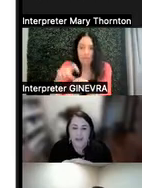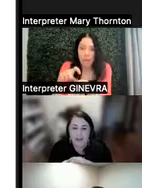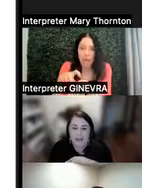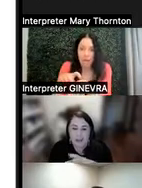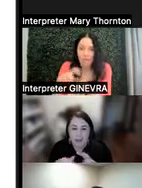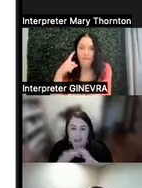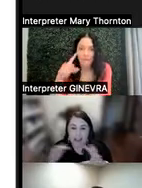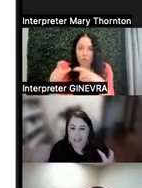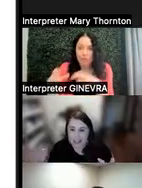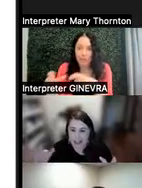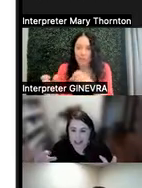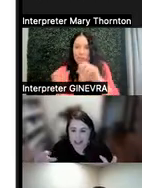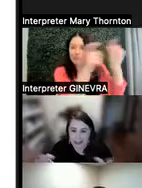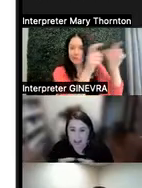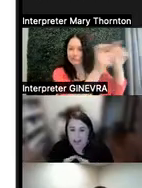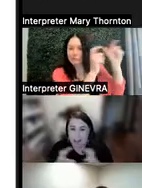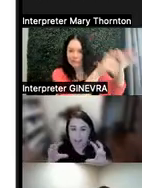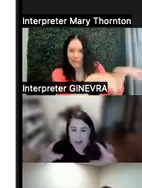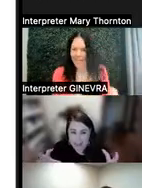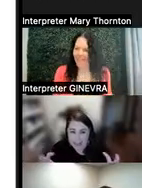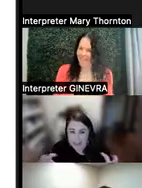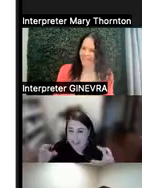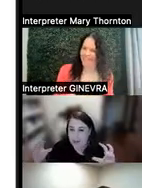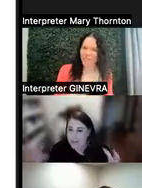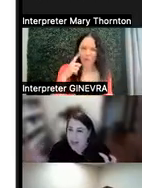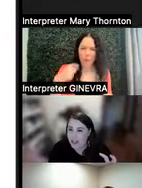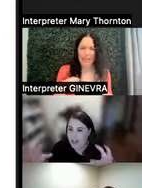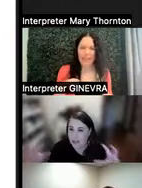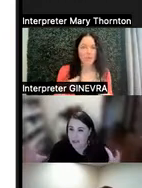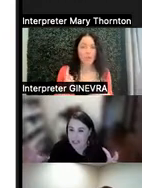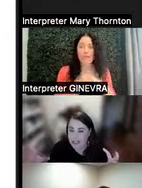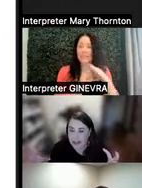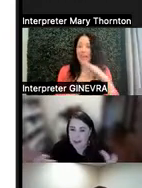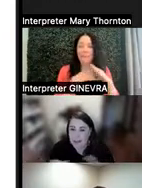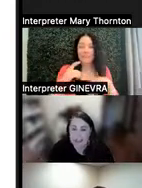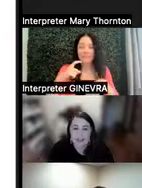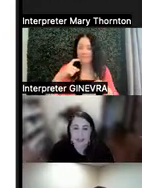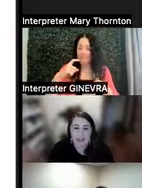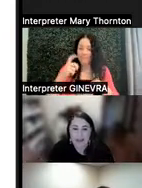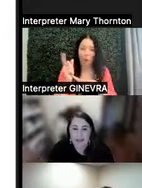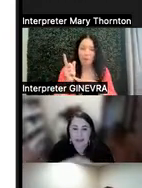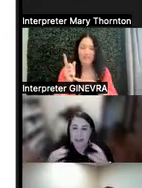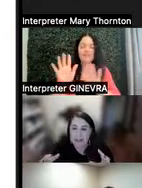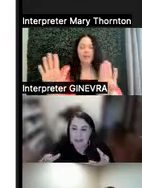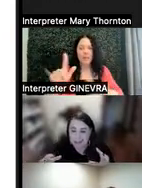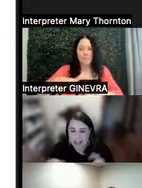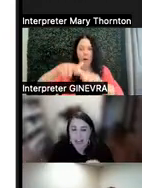for me, the most salient times of like practicing this compassionate humility. Because it came very clear to me, like,